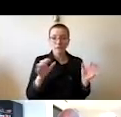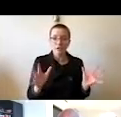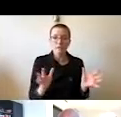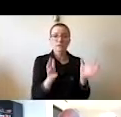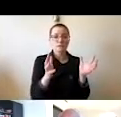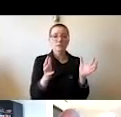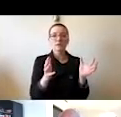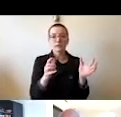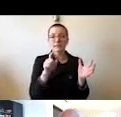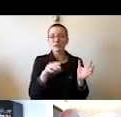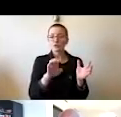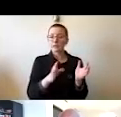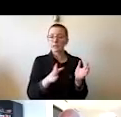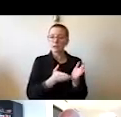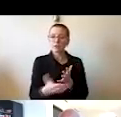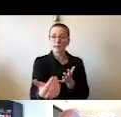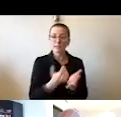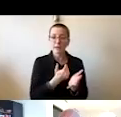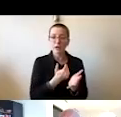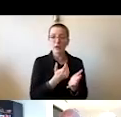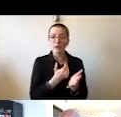it has to be transparent, and if it is insufficient,